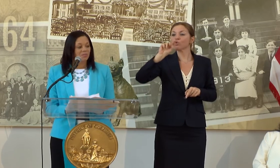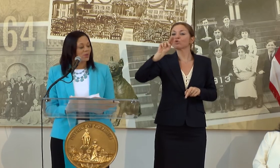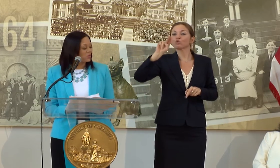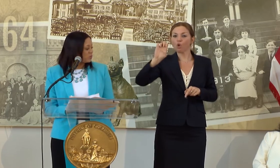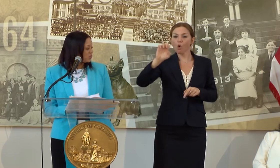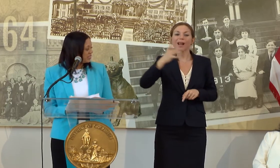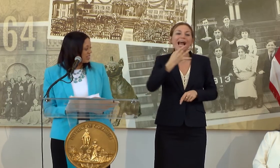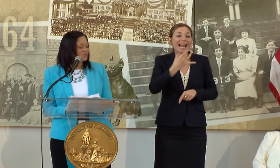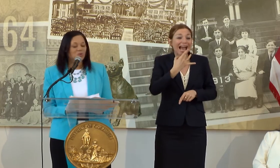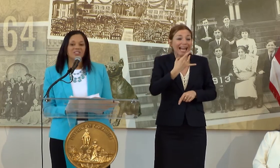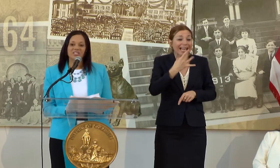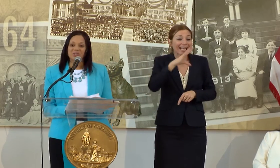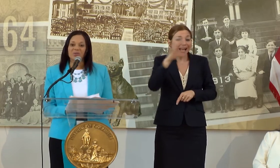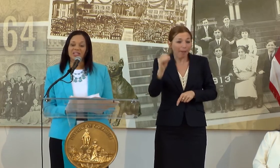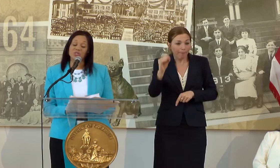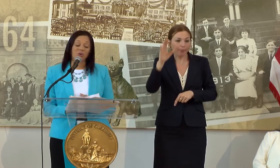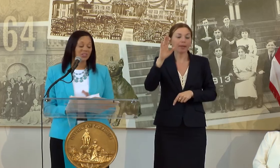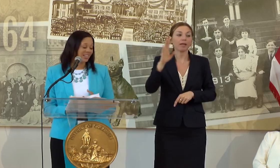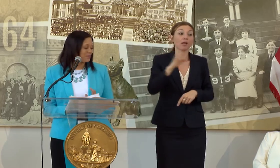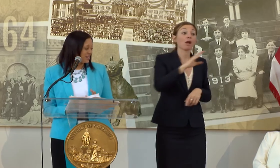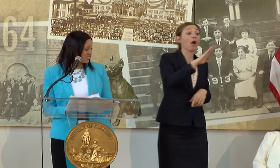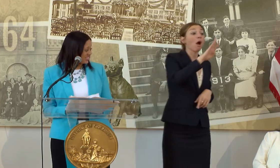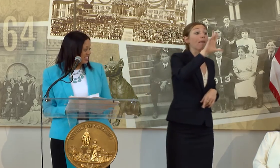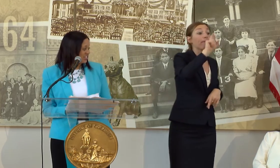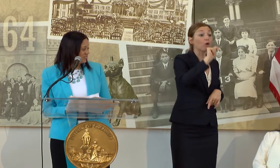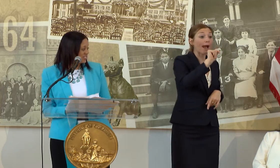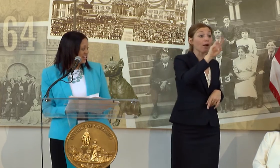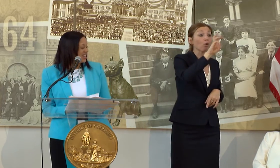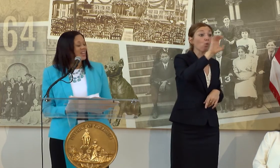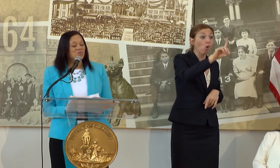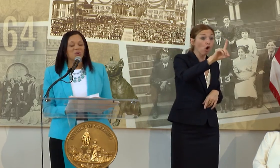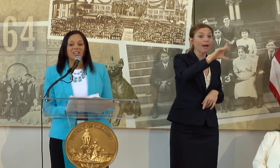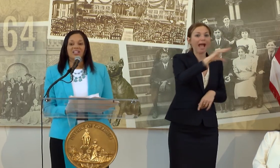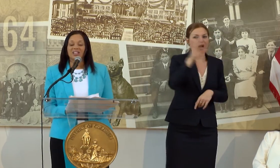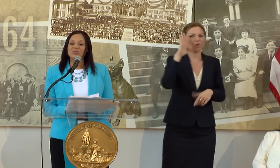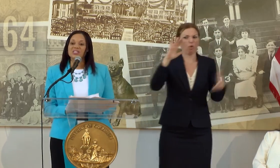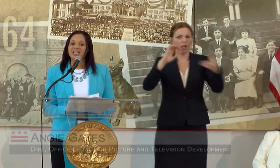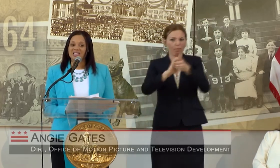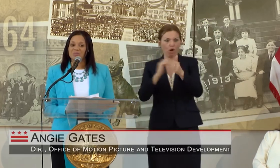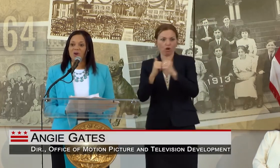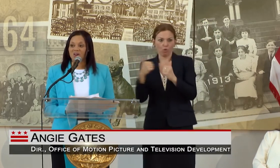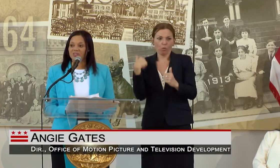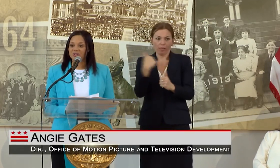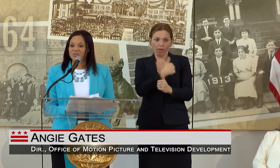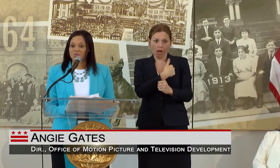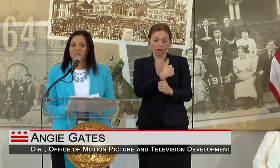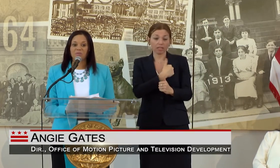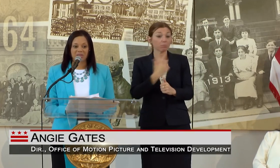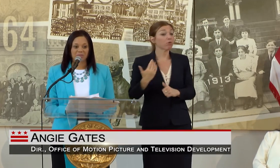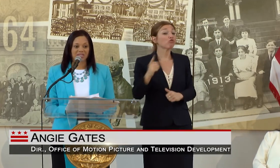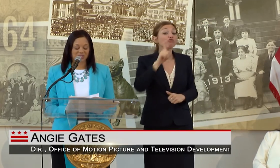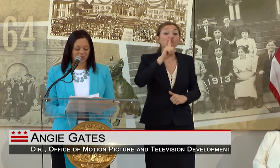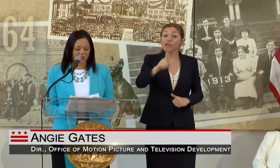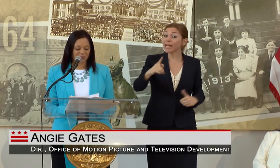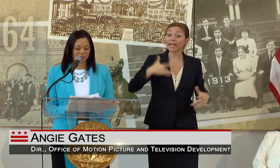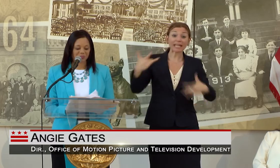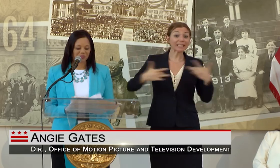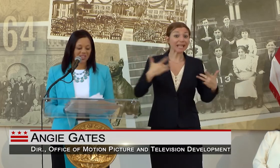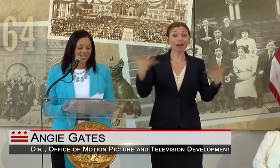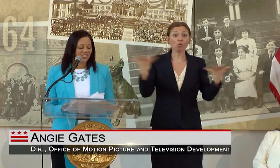BUT WHAT WE ARE LOOKING FORWARD TO DOING IS ROLLING UP OUR SLEEVES AND WORKING CLOSELY AS PARTNERS WITH PIGMENTAL.